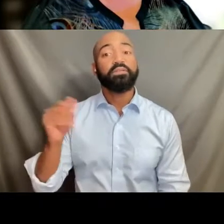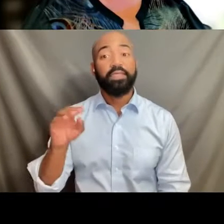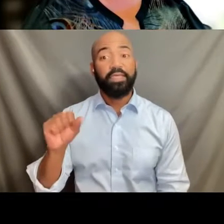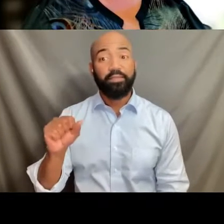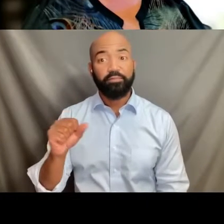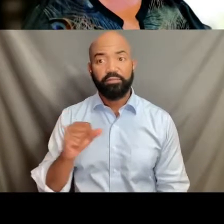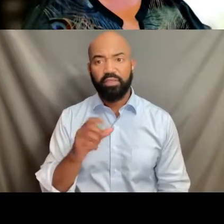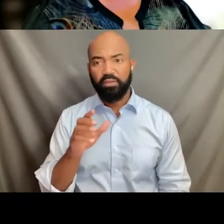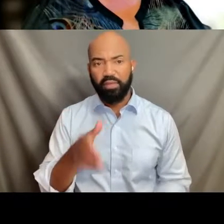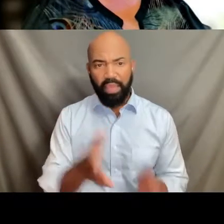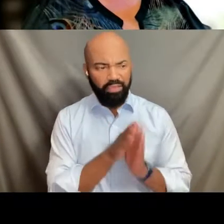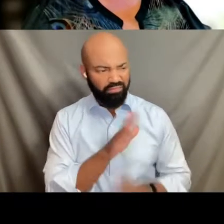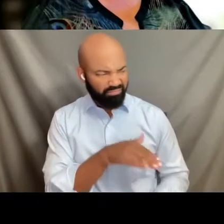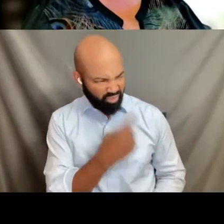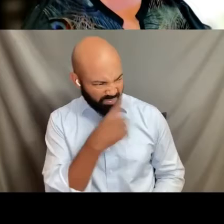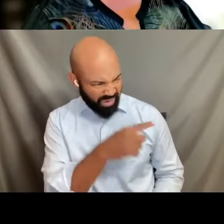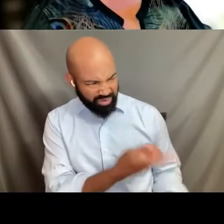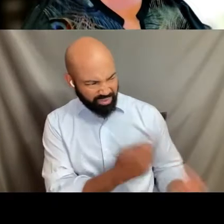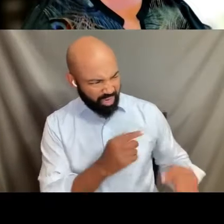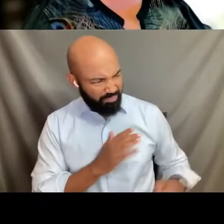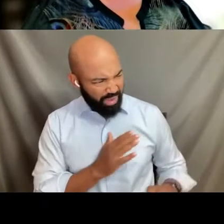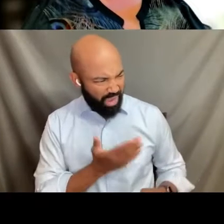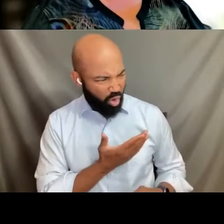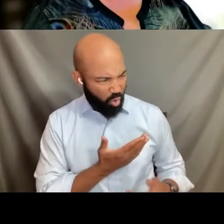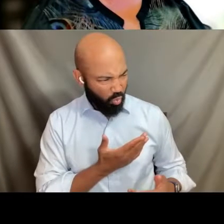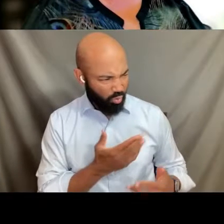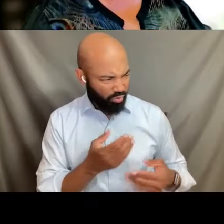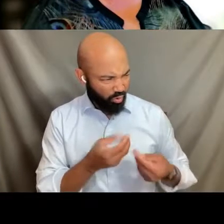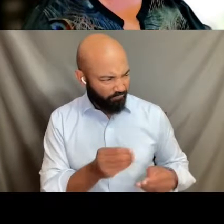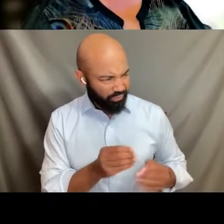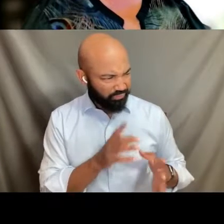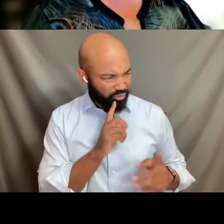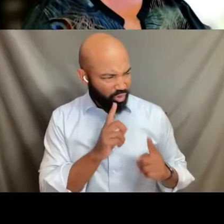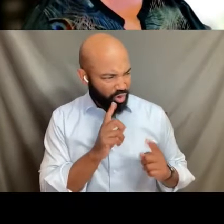and talk to his staff about trans issues